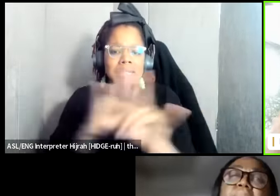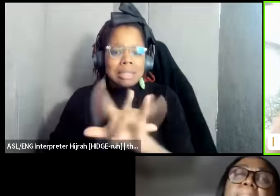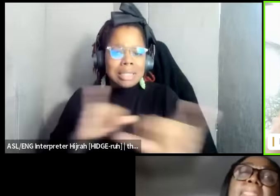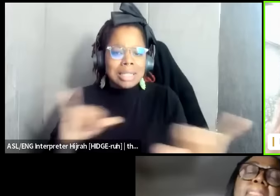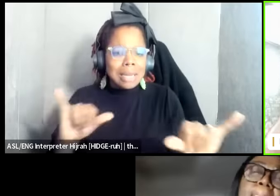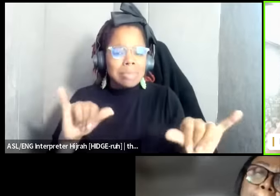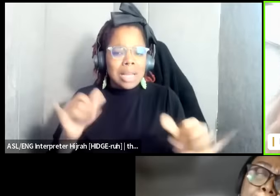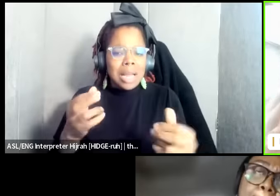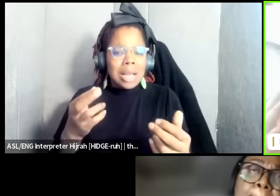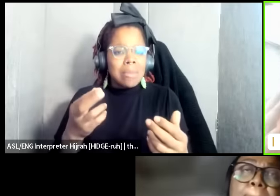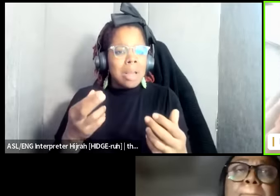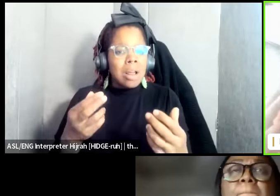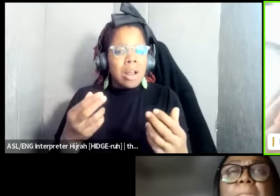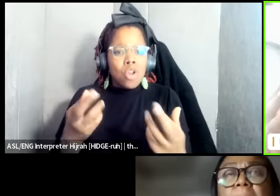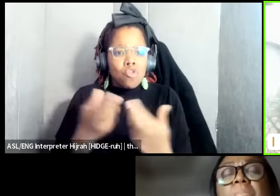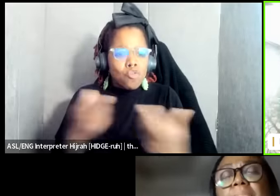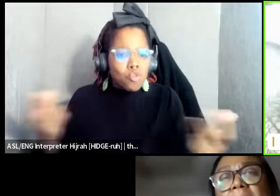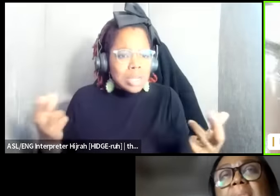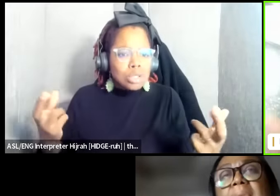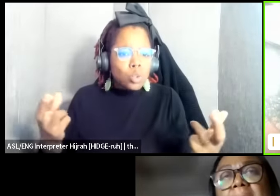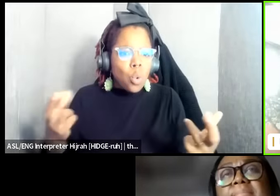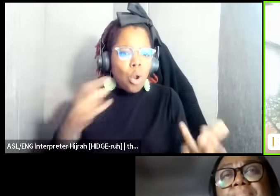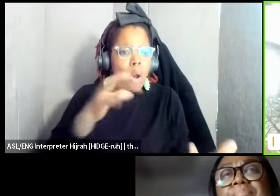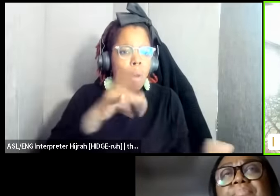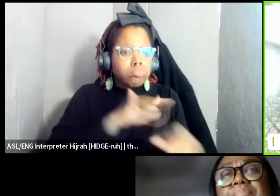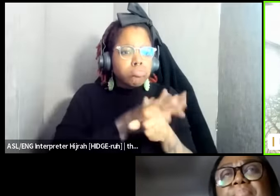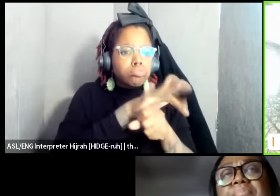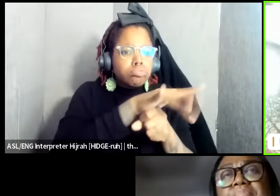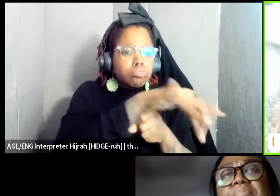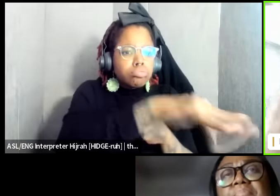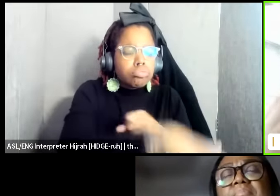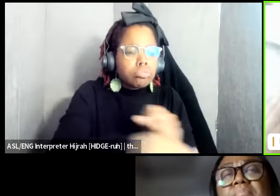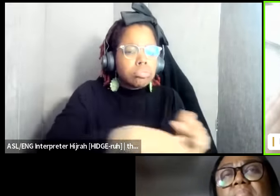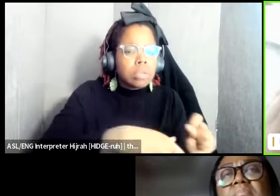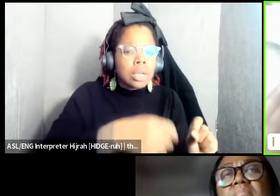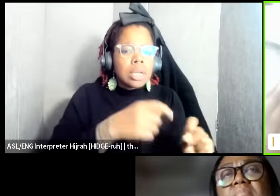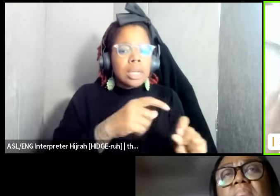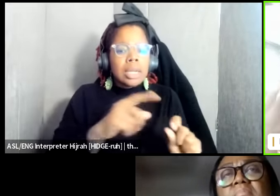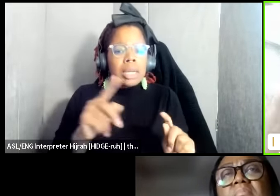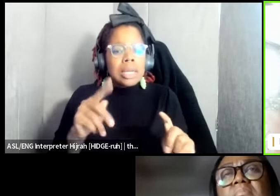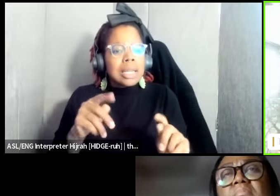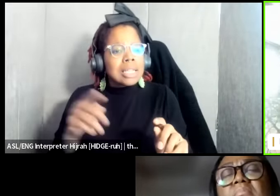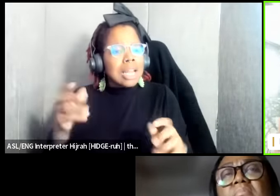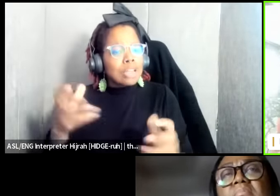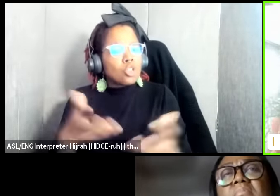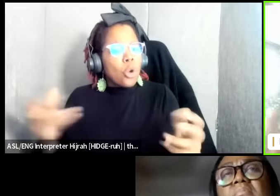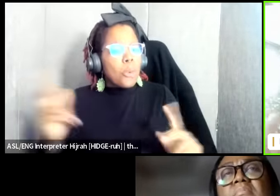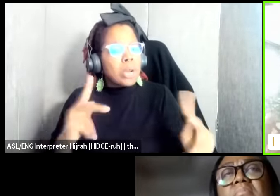the most beneficial most incredible resources that are benefiting so many people yet you just talked